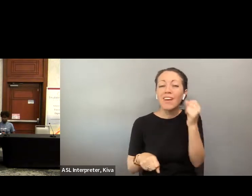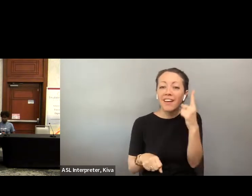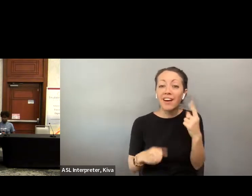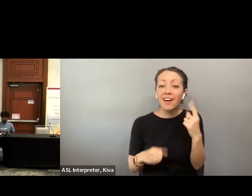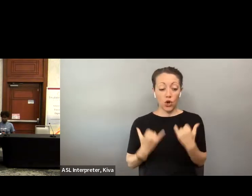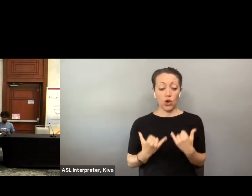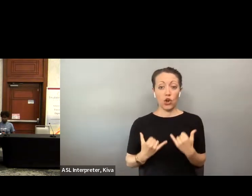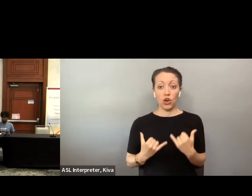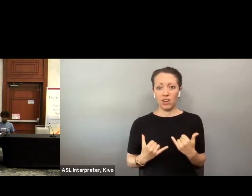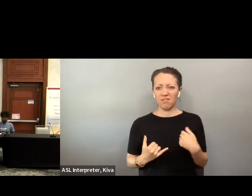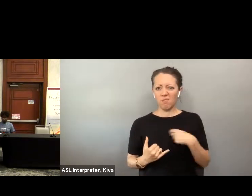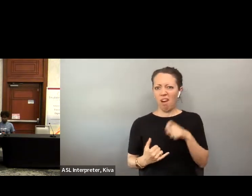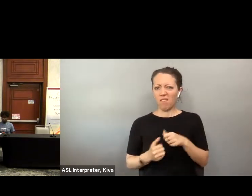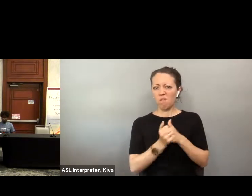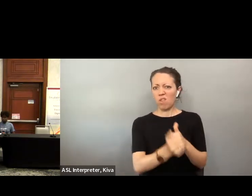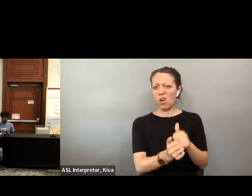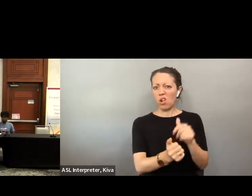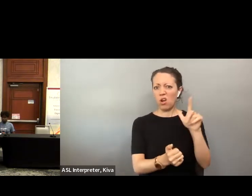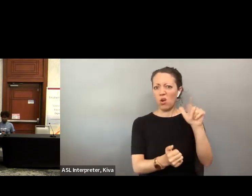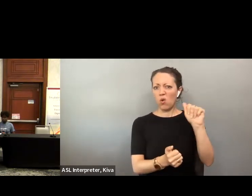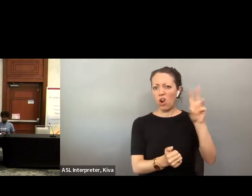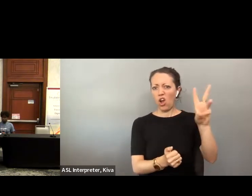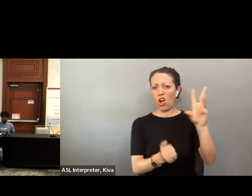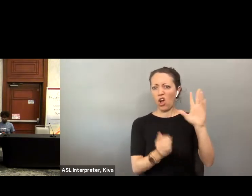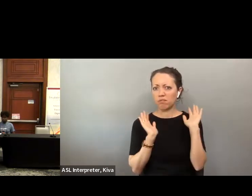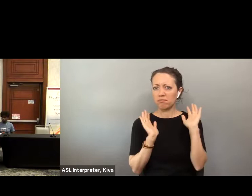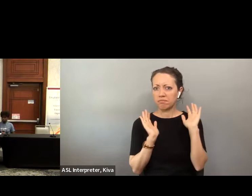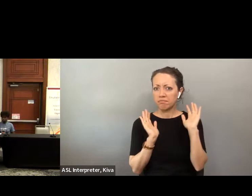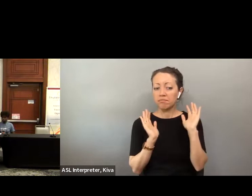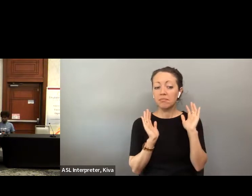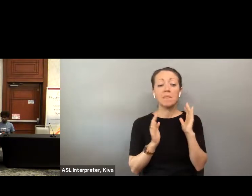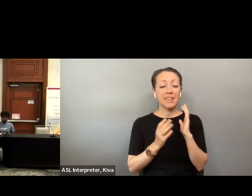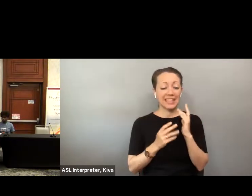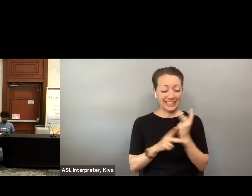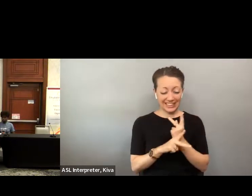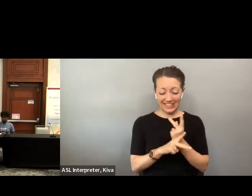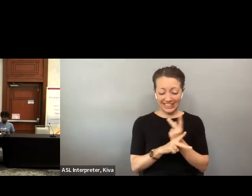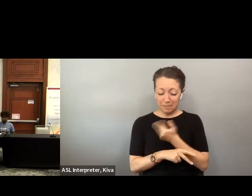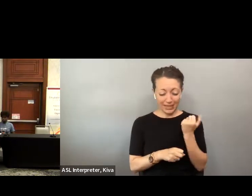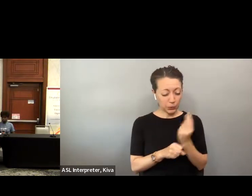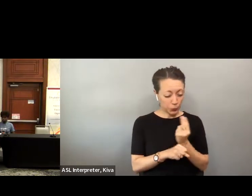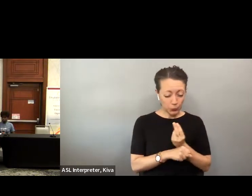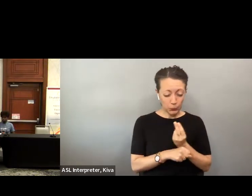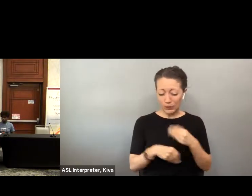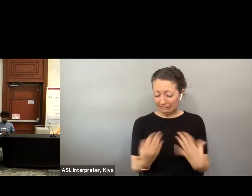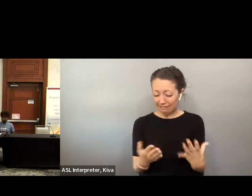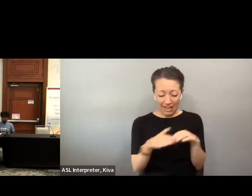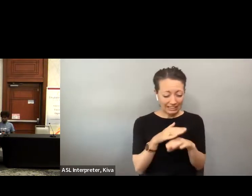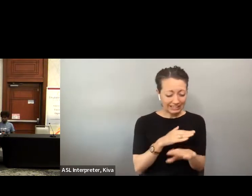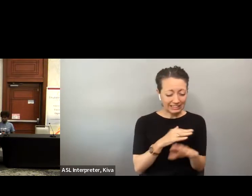Laws can absolutely change with with advocacy, with you know, petitioning the legislature to have those changes occur, but the we have to operate us from our office, operate within. have those changes occur but we have to operate